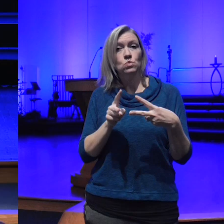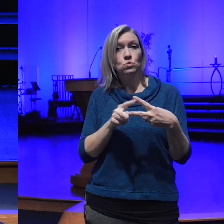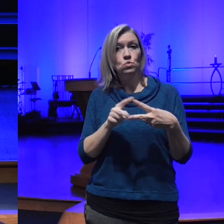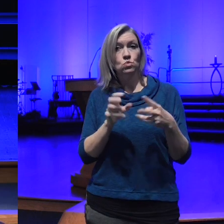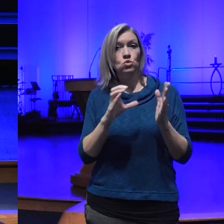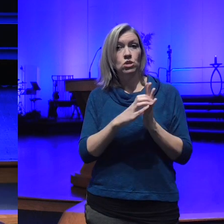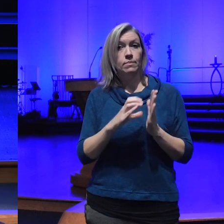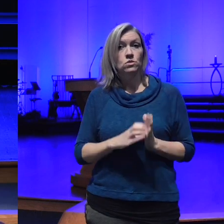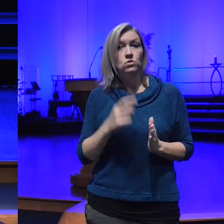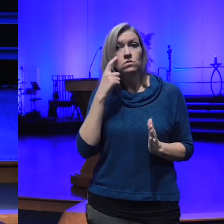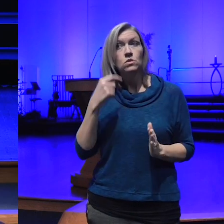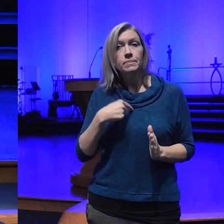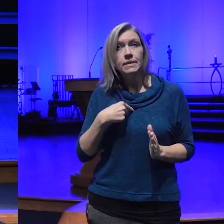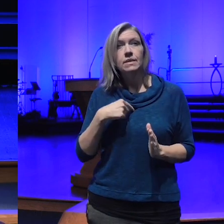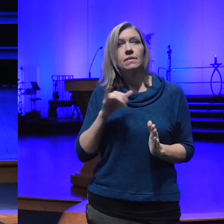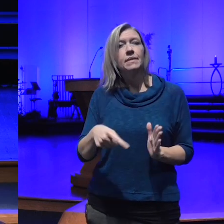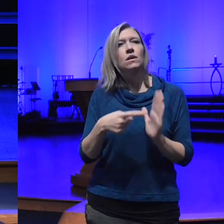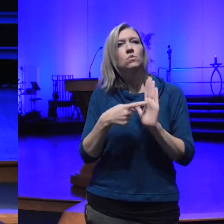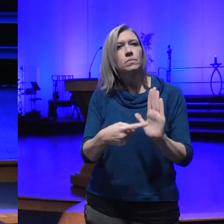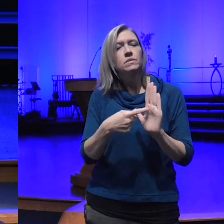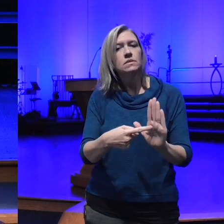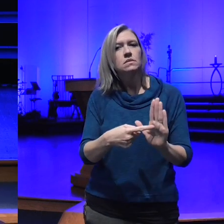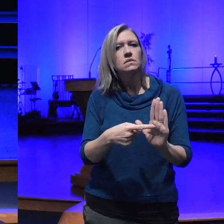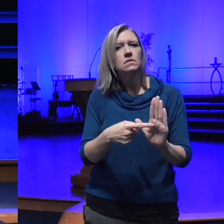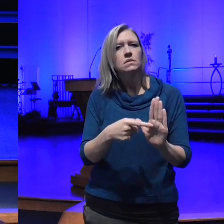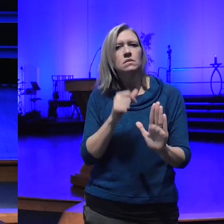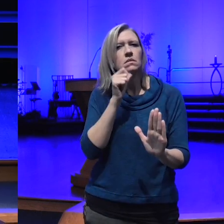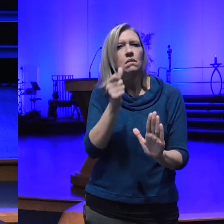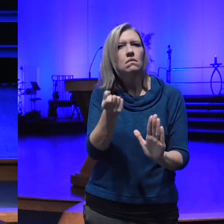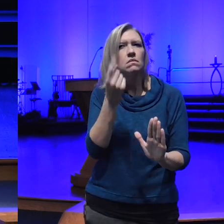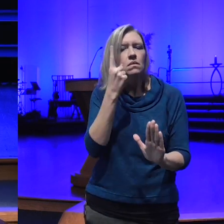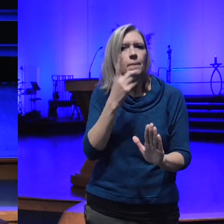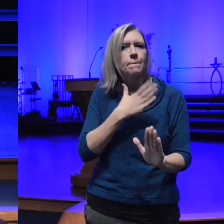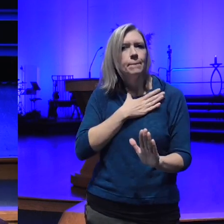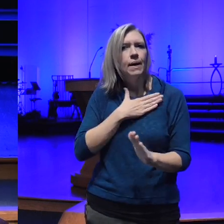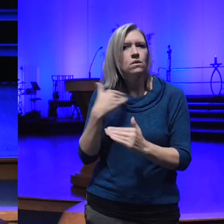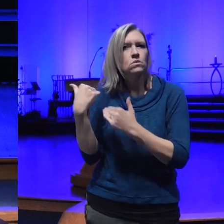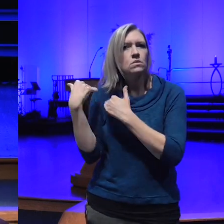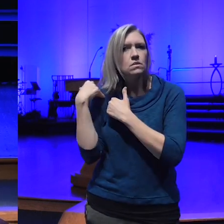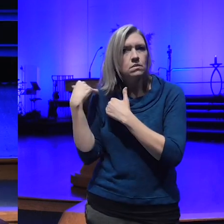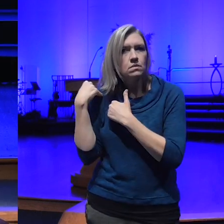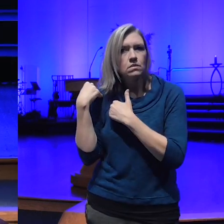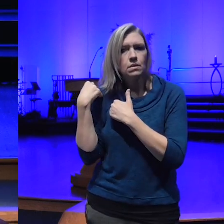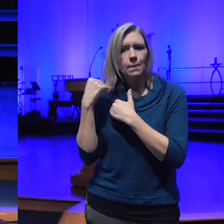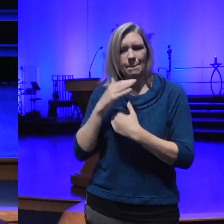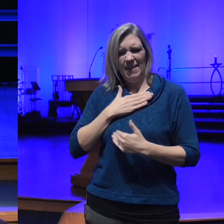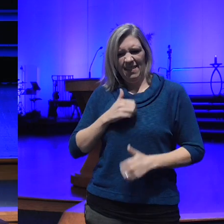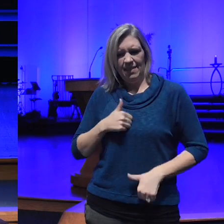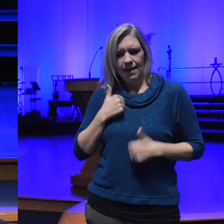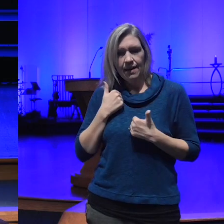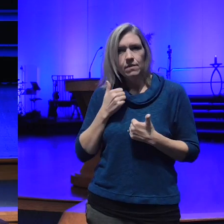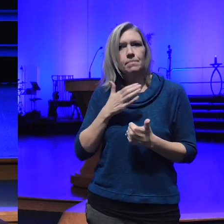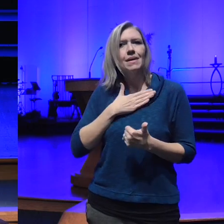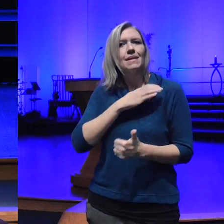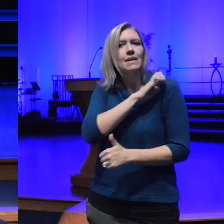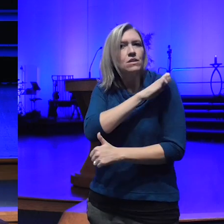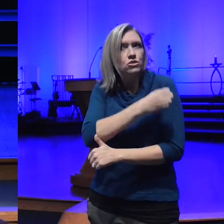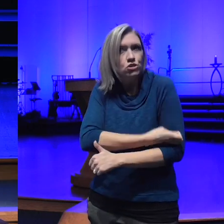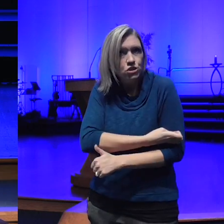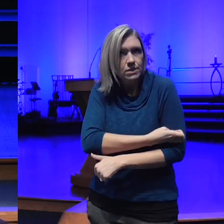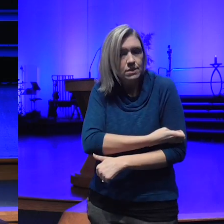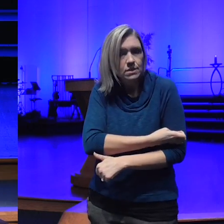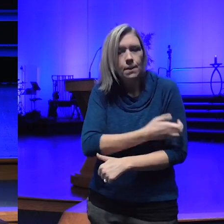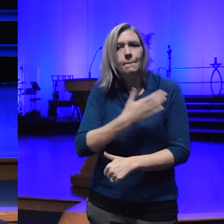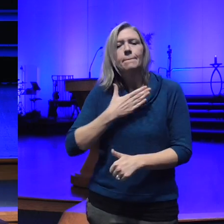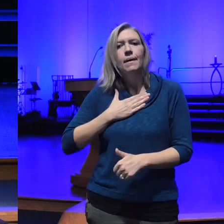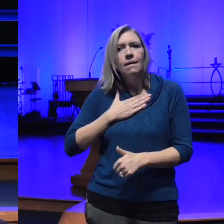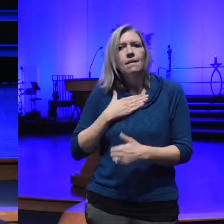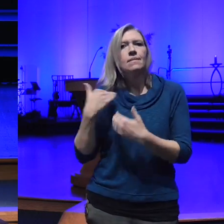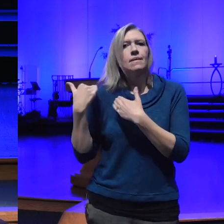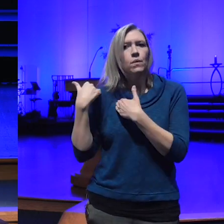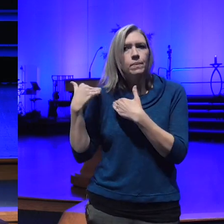about my responsibility in my own life about my energy my accountability for how I show up